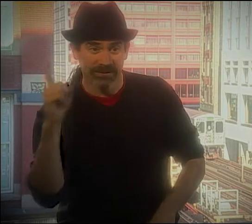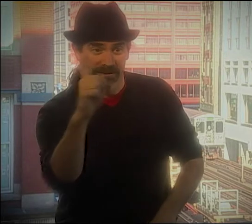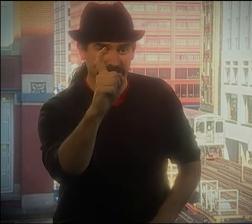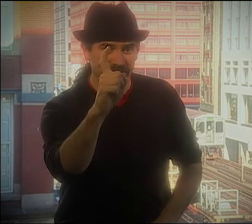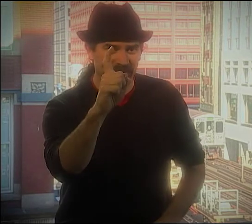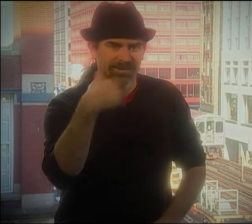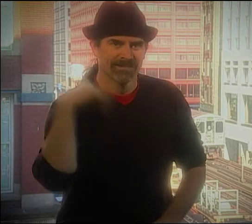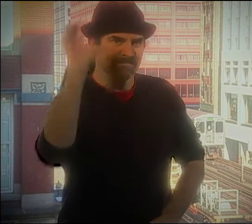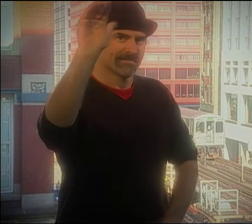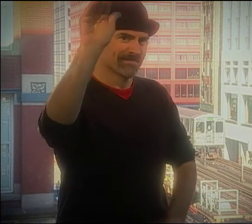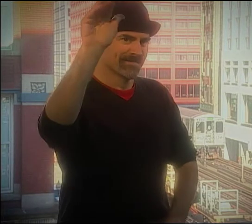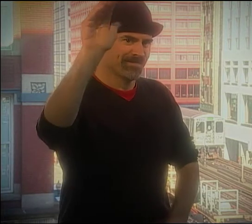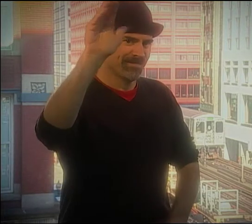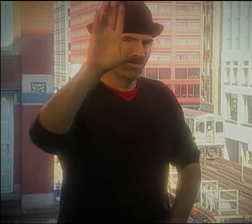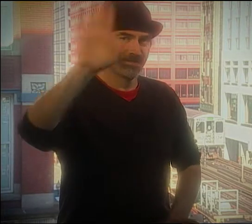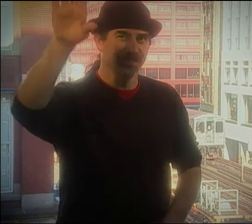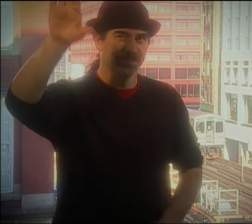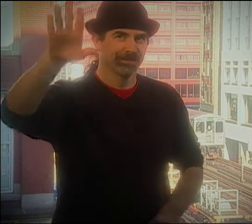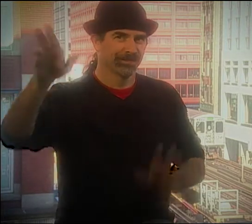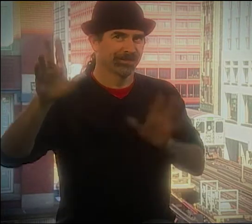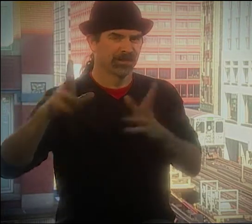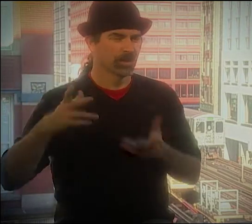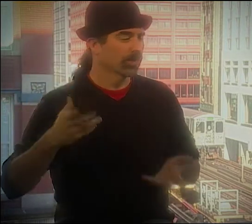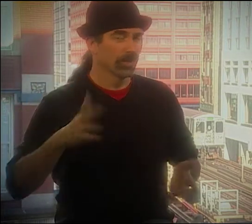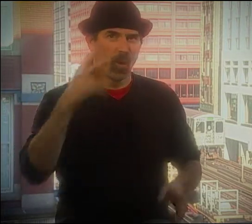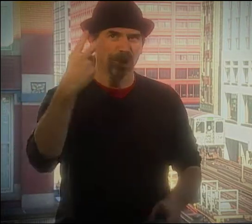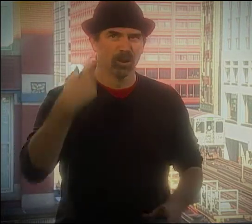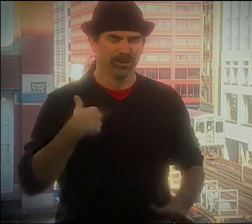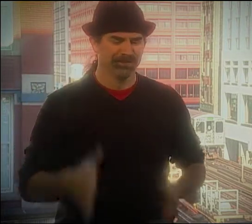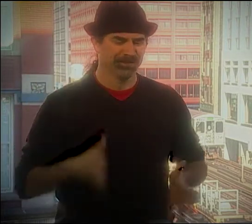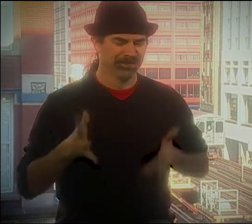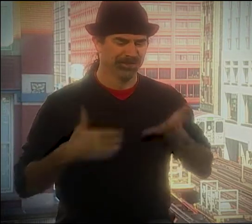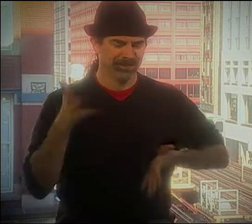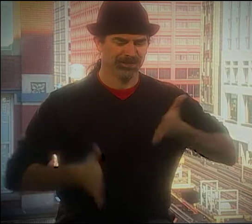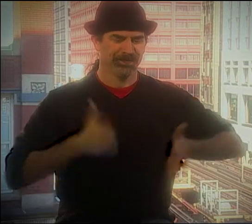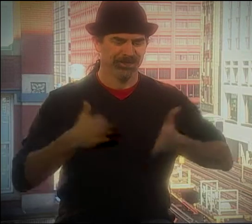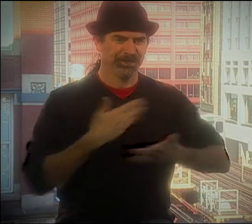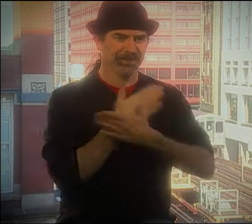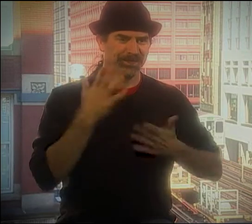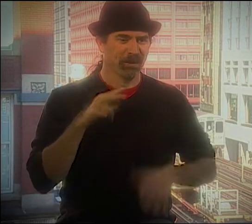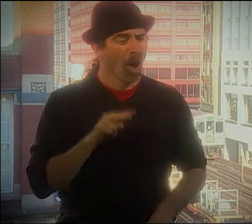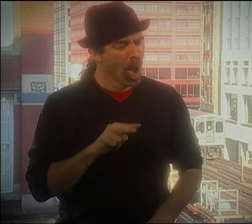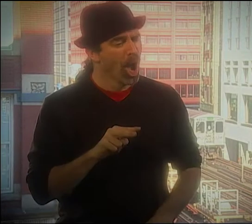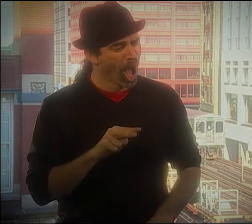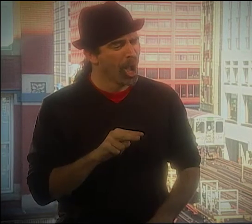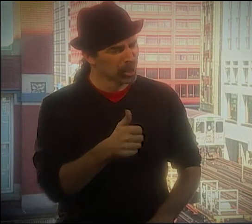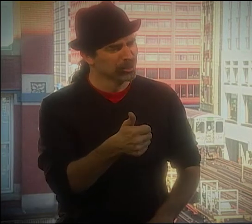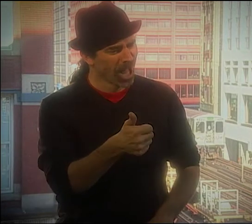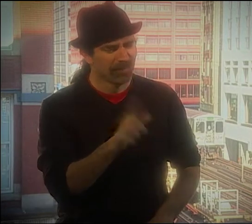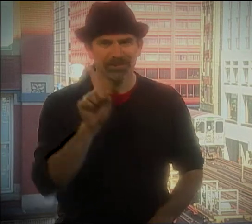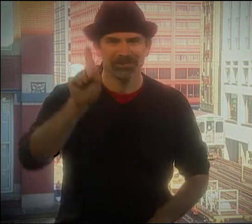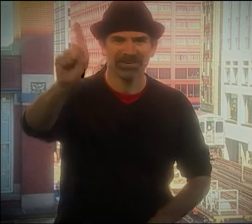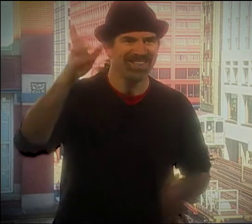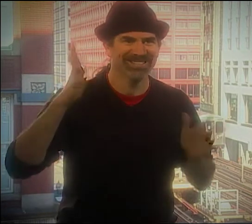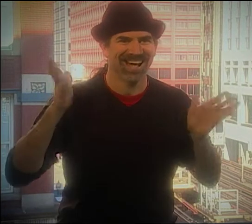CAME UP TO HIM, AND I SAID, "MR. BRAGG, LOOK AT THIS." I DID MY LITTLE THING, AND HE GOES, "OH, YEAH, GOOD JOB."